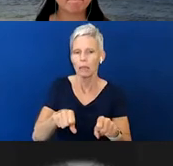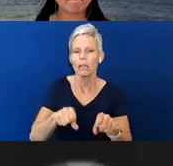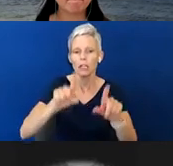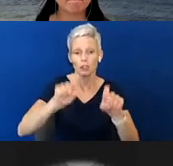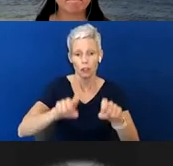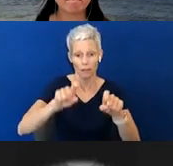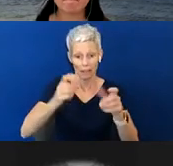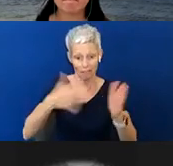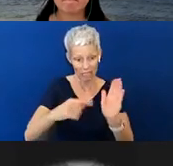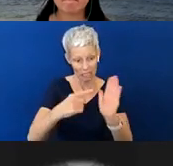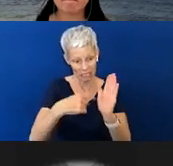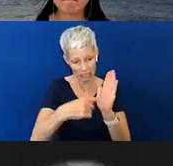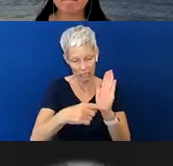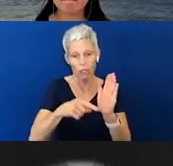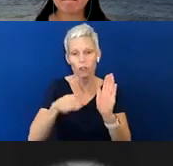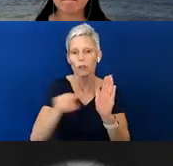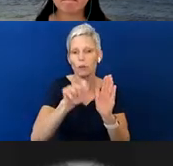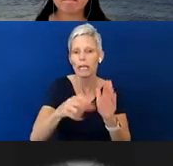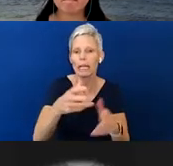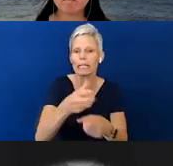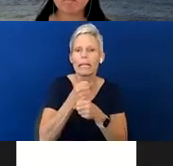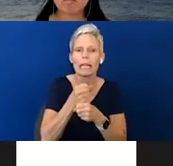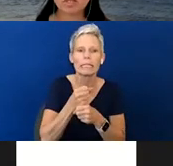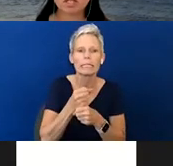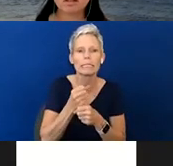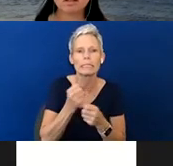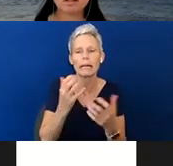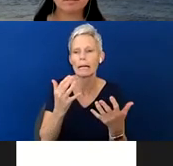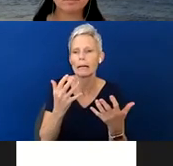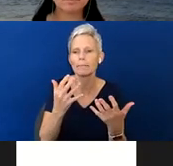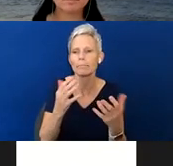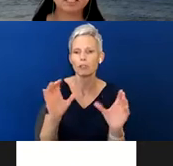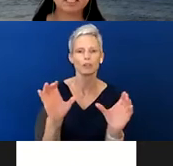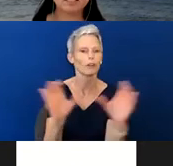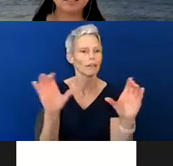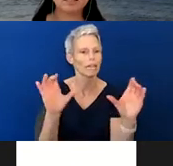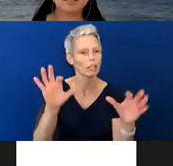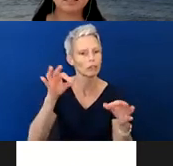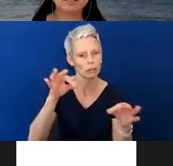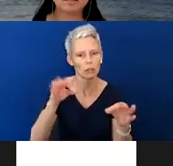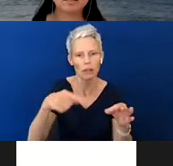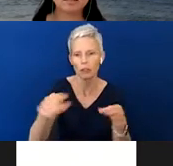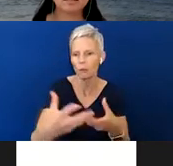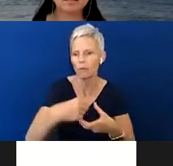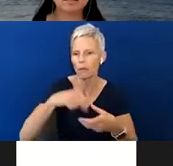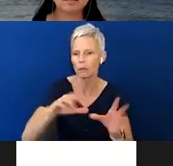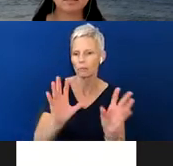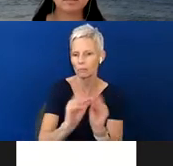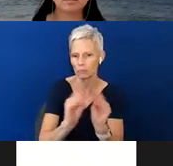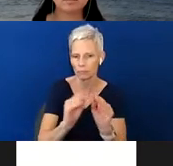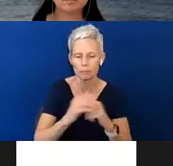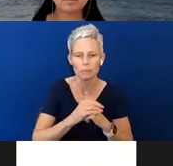I think that's where you get the certification for attending the seminar. And then also we have